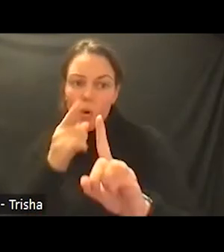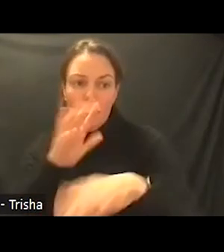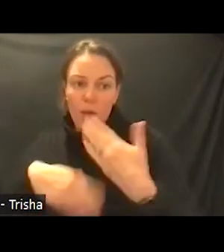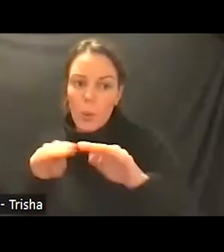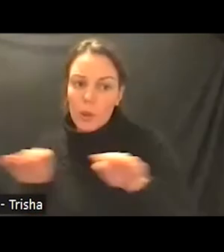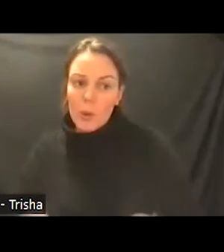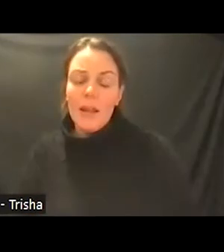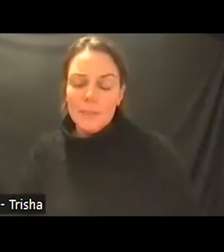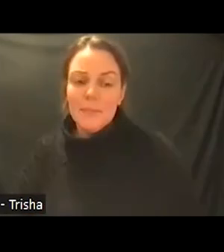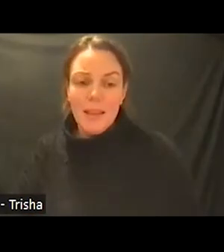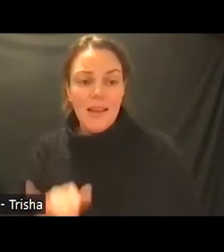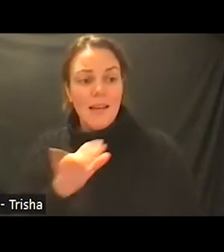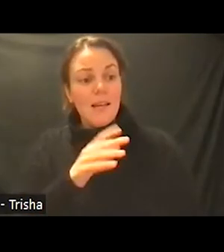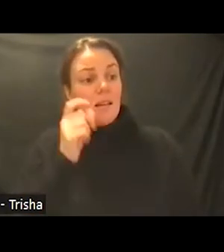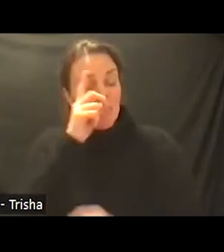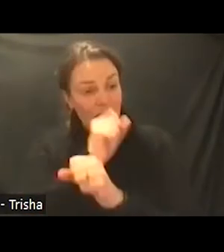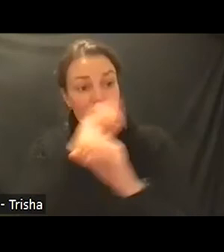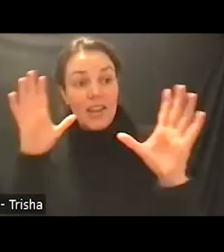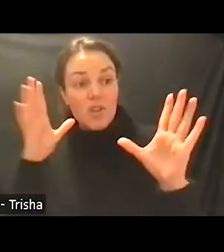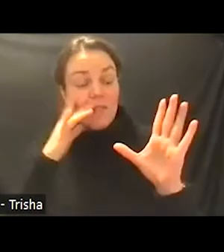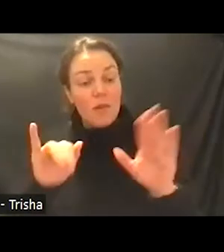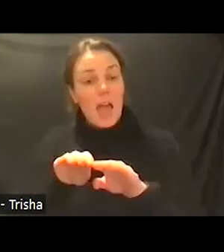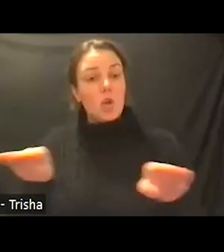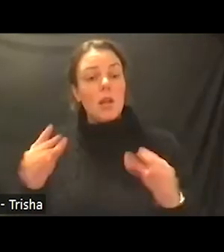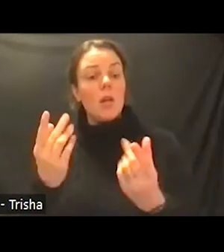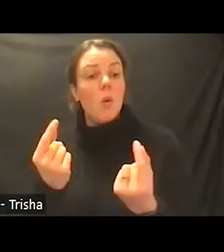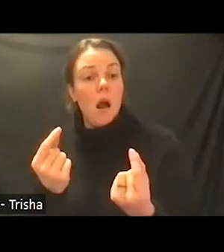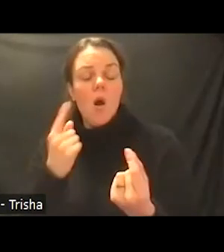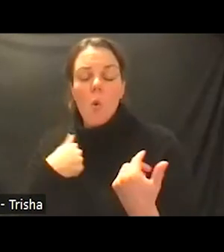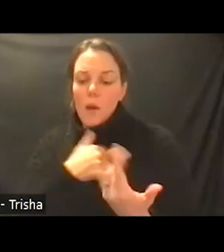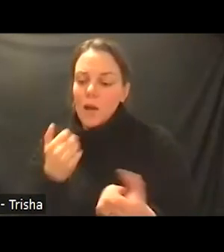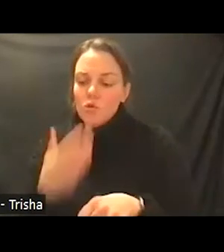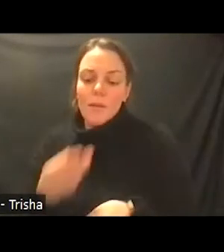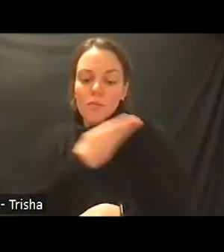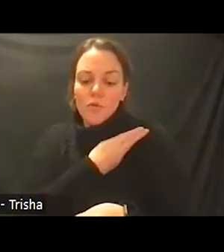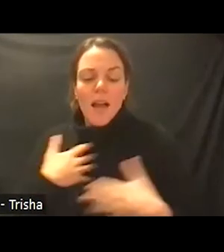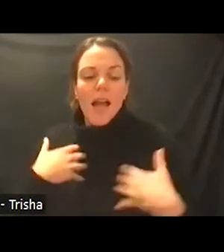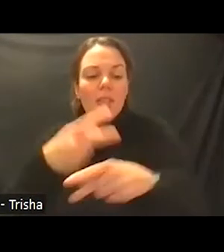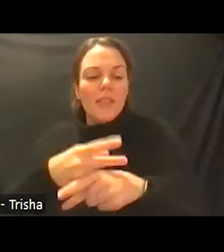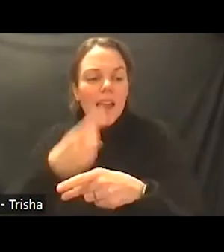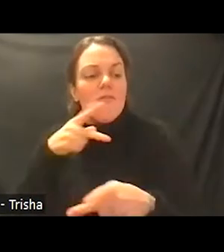vision and mission of the unit to improve the health care of people with substance use disorder